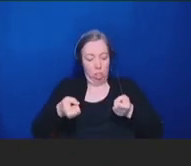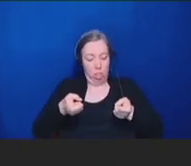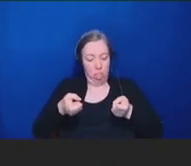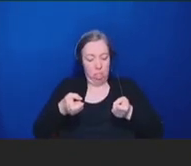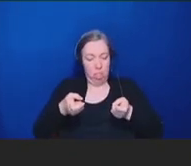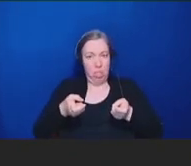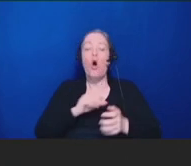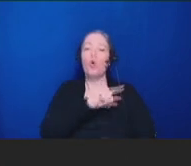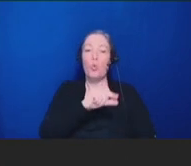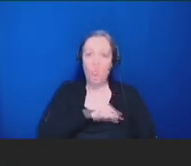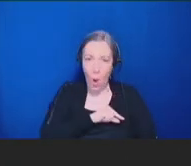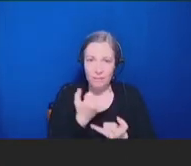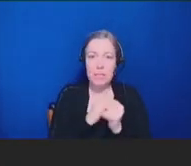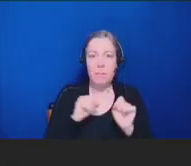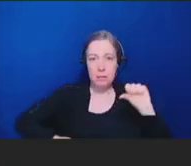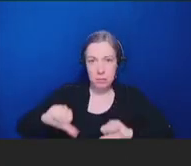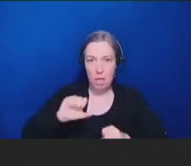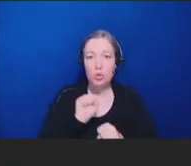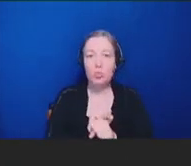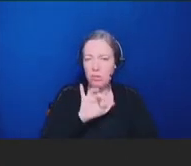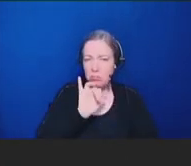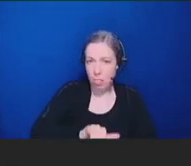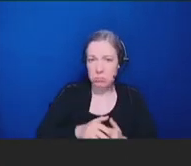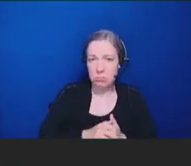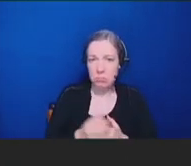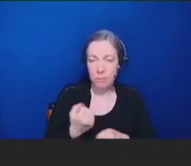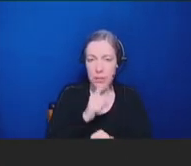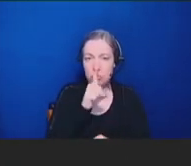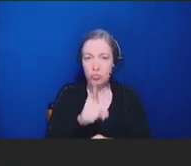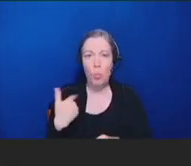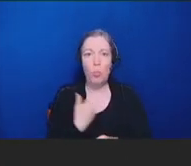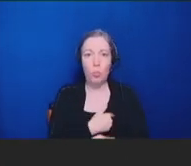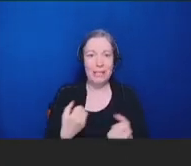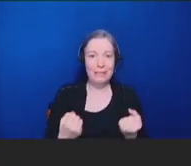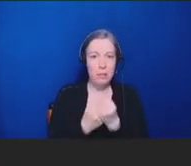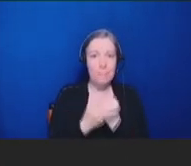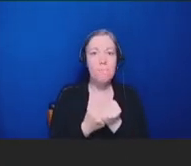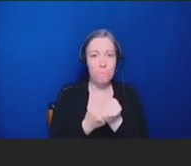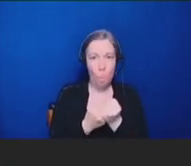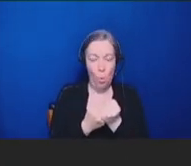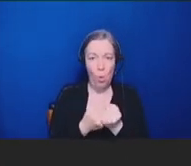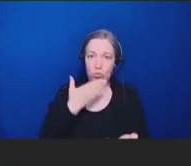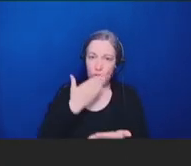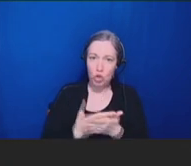work being done to support good decision-making in a polarized environment. We opened the